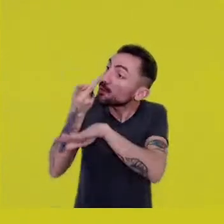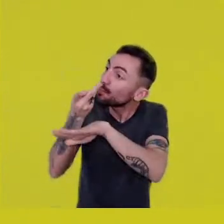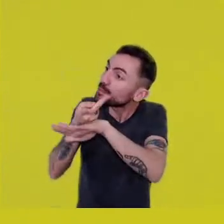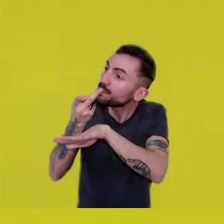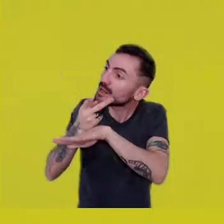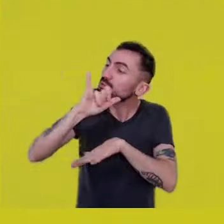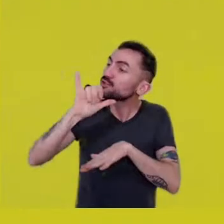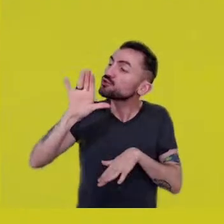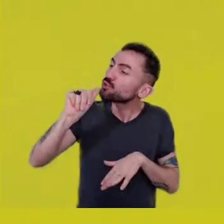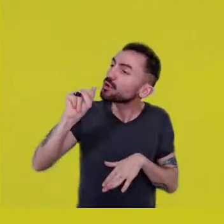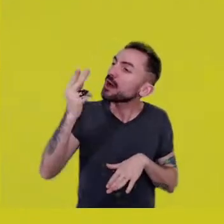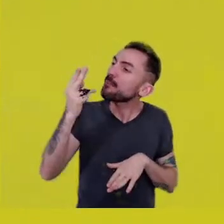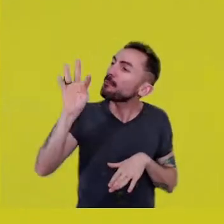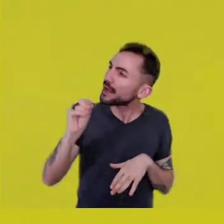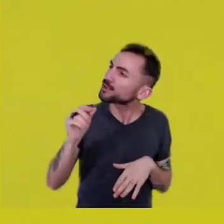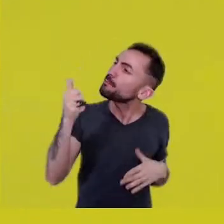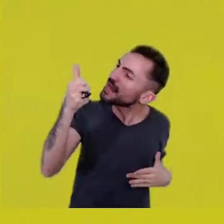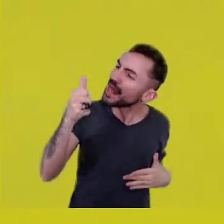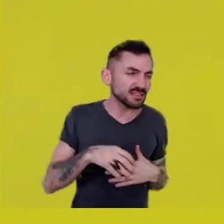because you deserved it”, I’m like, “Why did I deserve it?